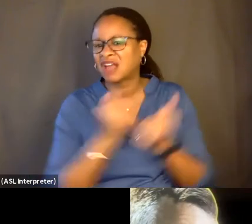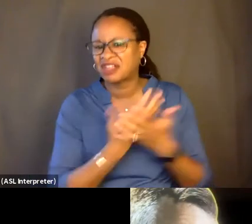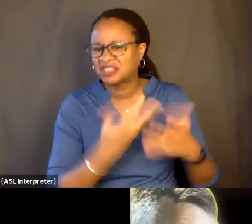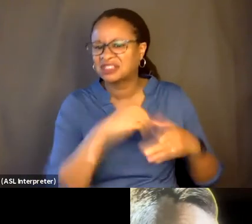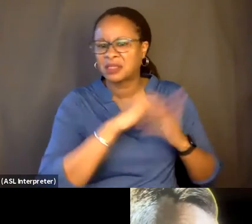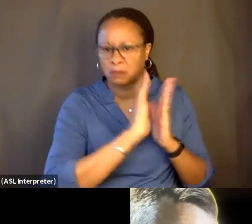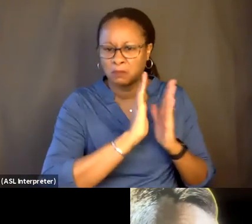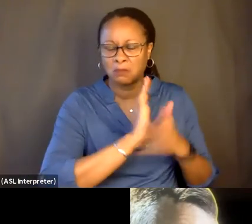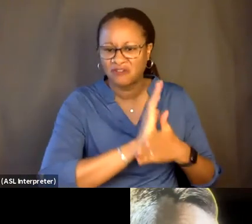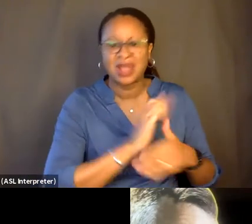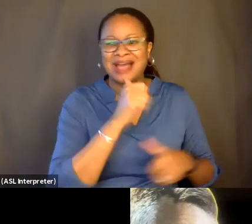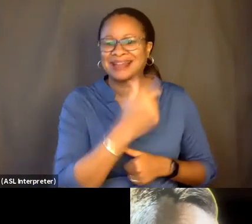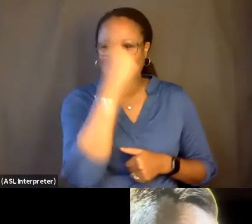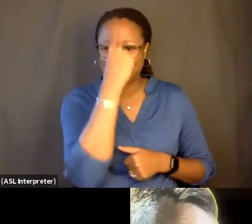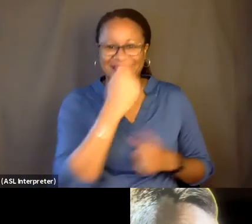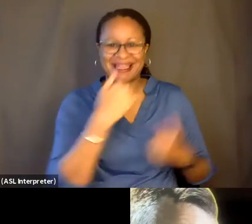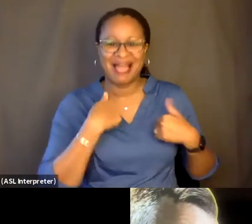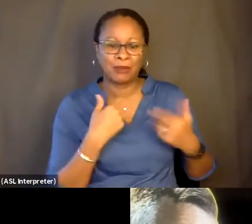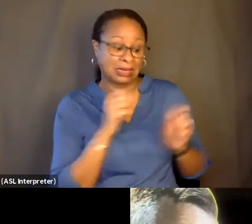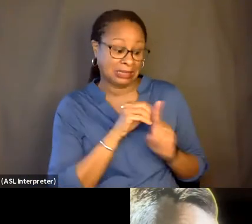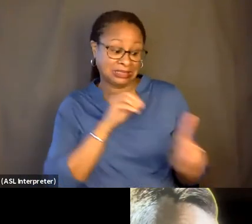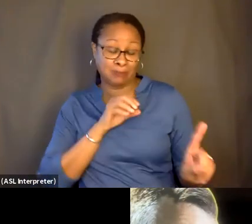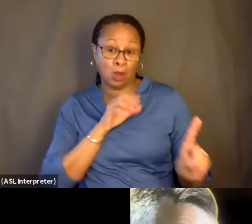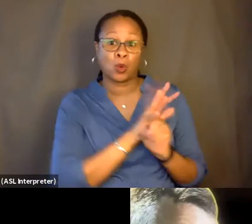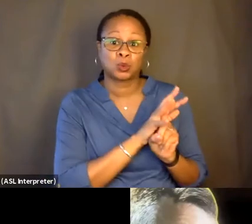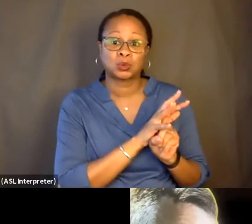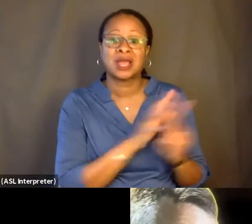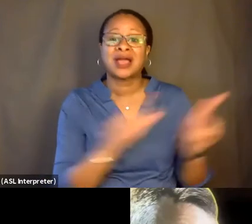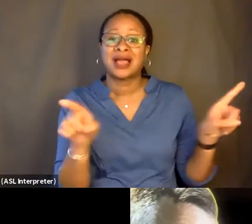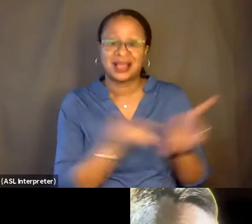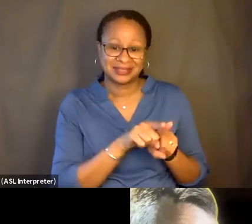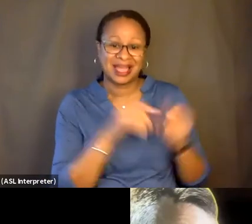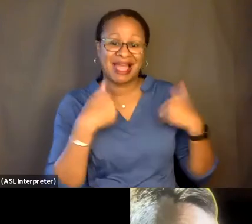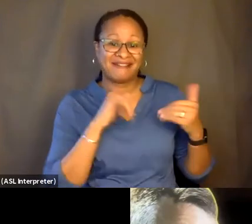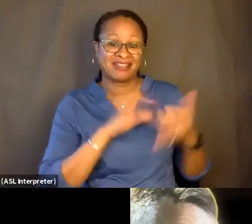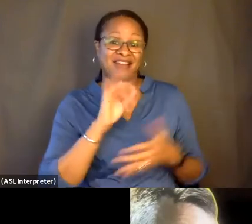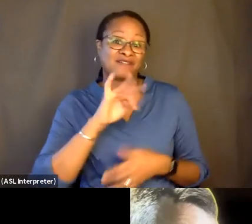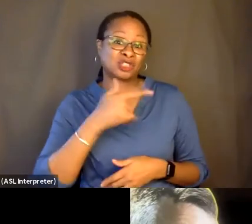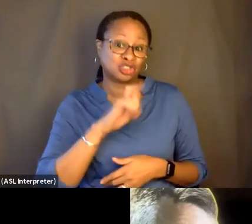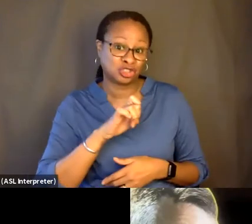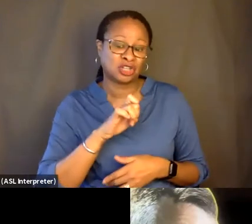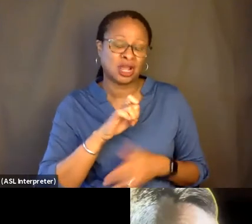I didn't ever think I would be exposed as having that footage, you know, relate to me.